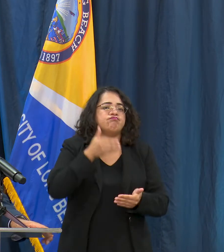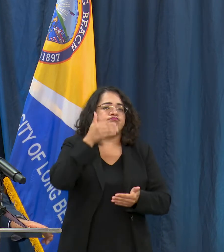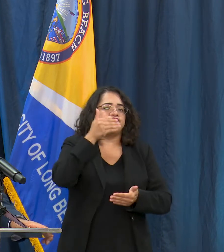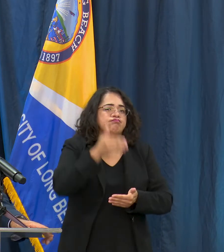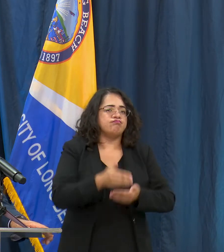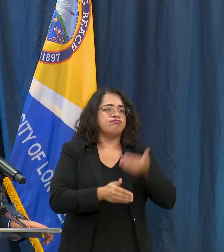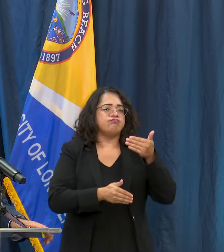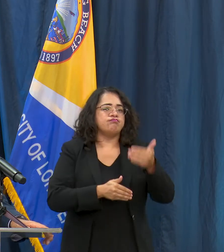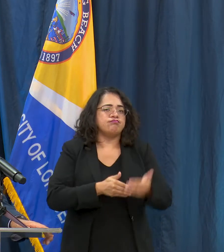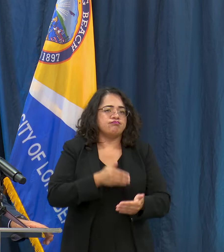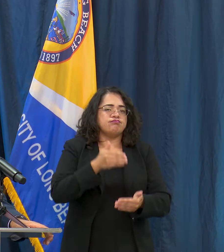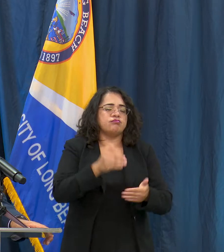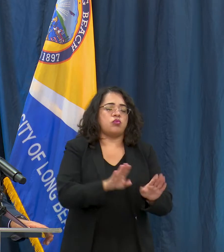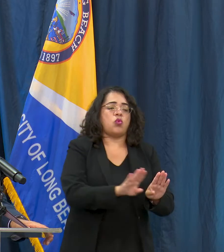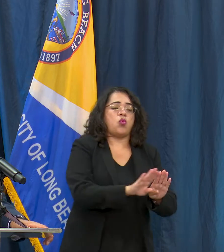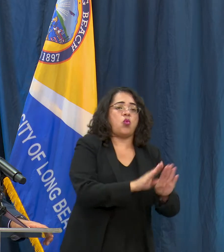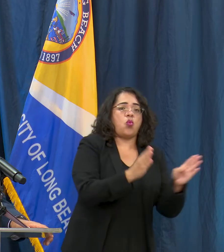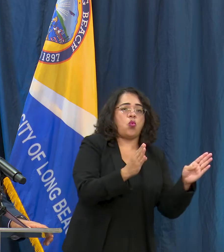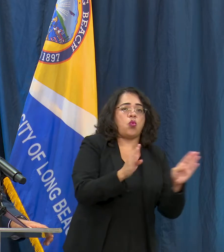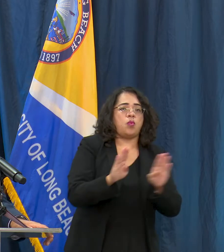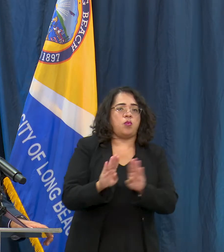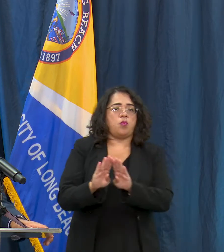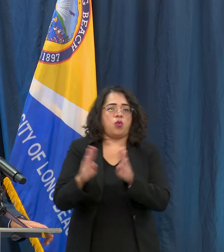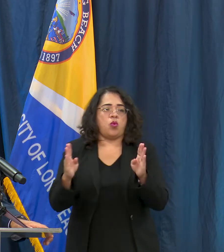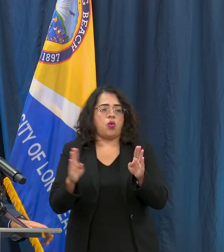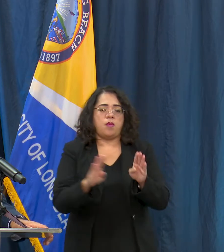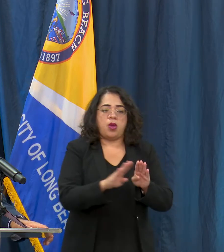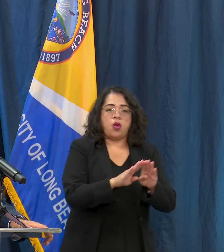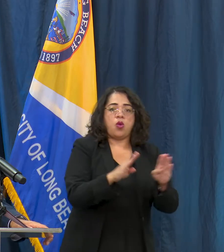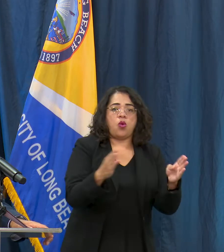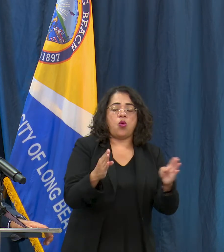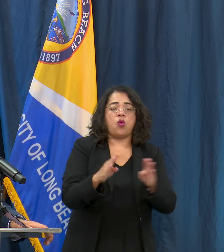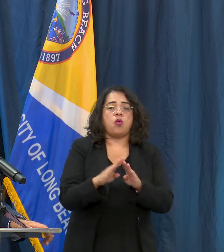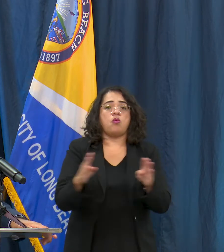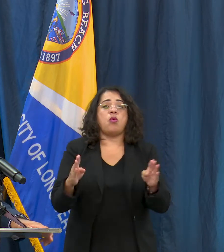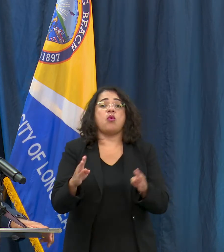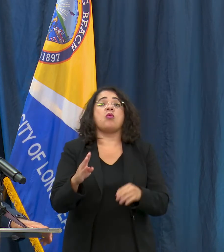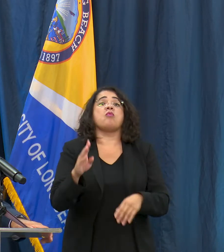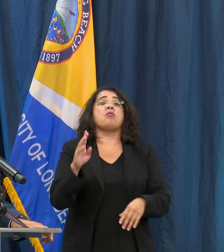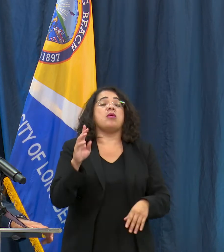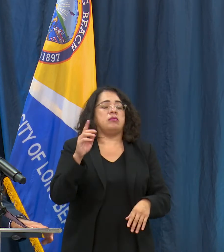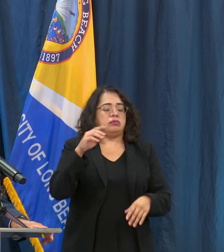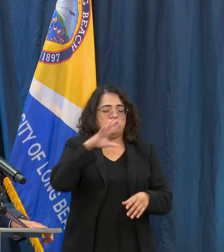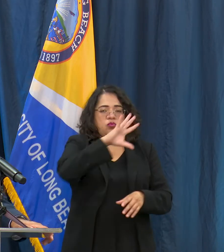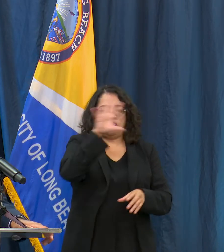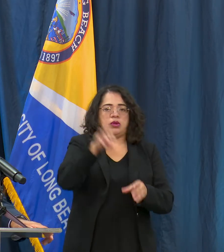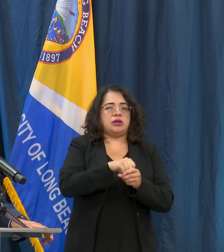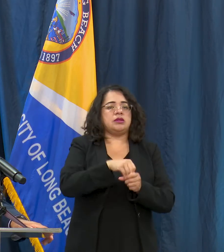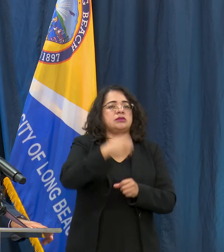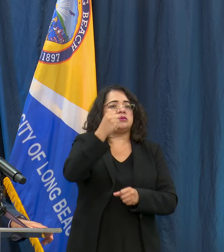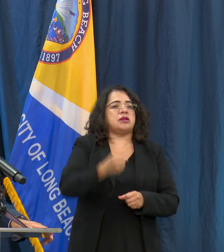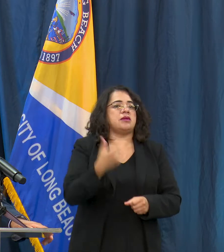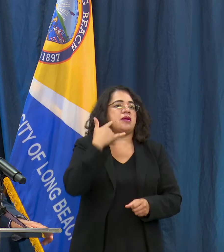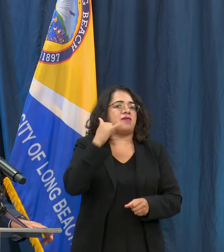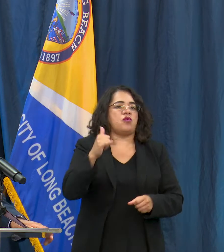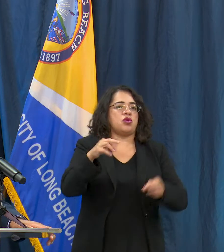city or county in the Southern California region so if you look at us